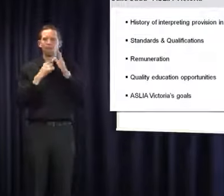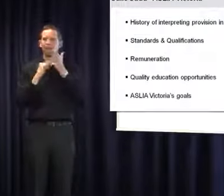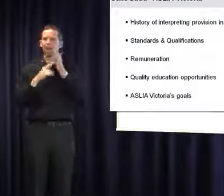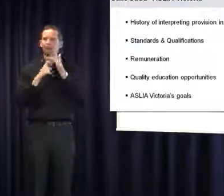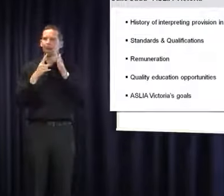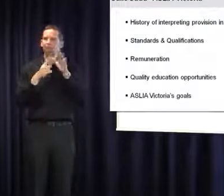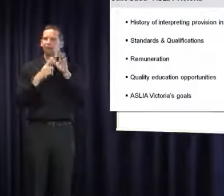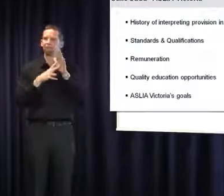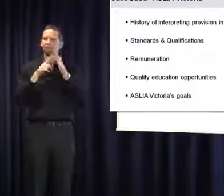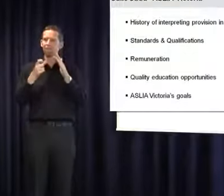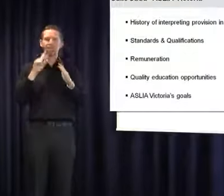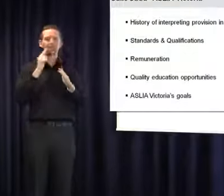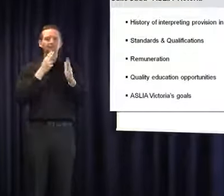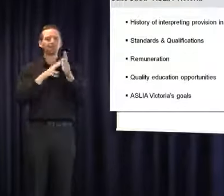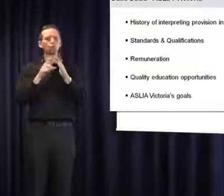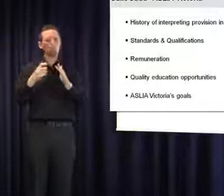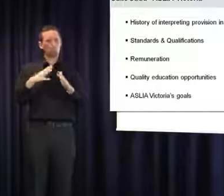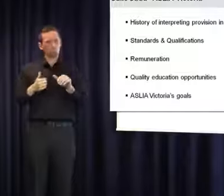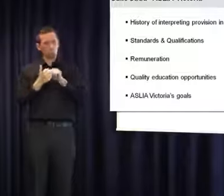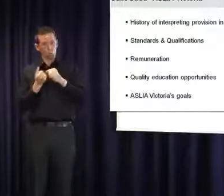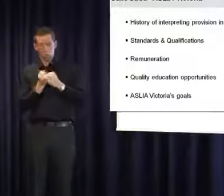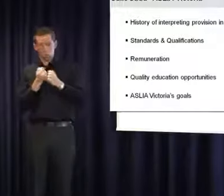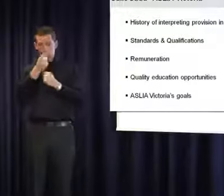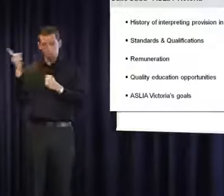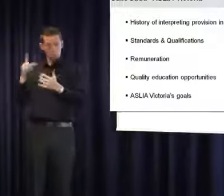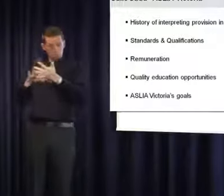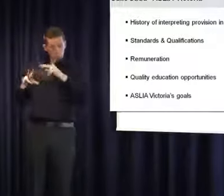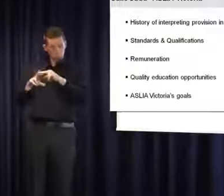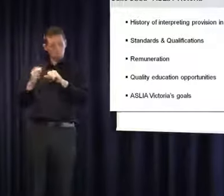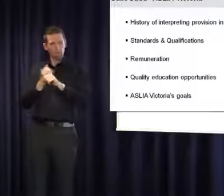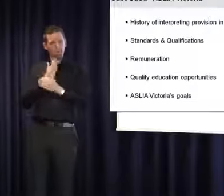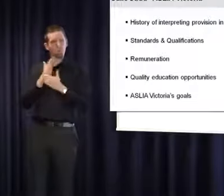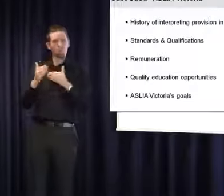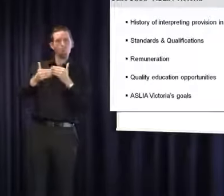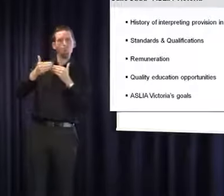and support parents to ensure that the issues that affect the future opportunities for deaf